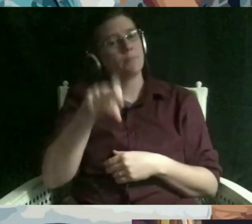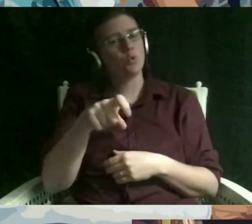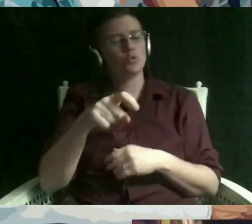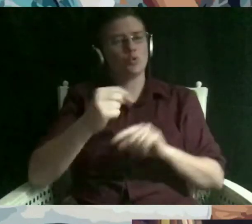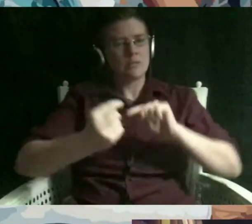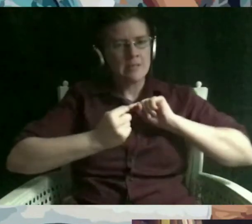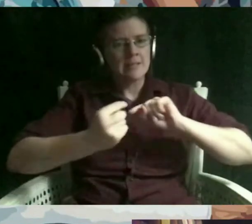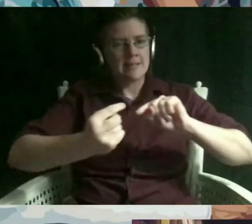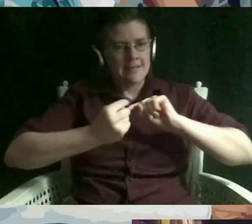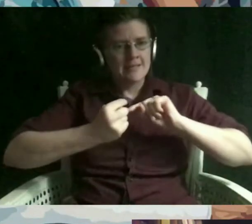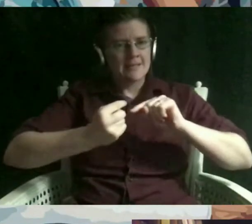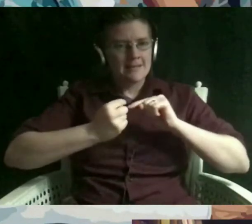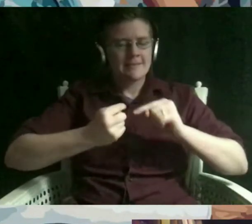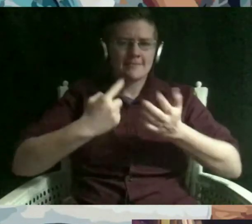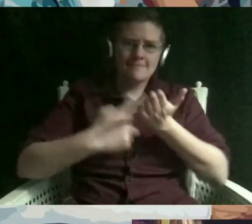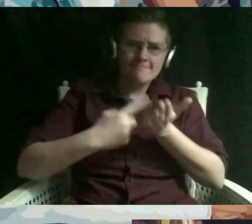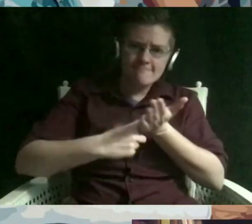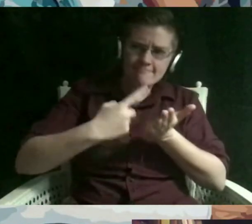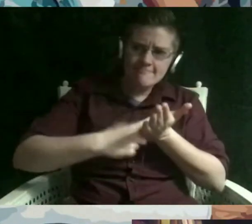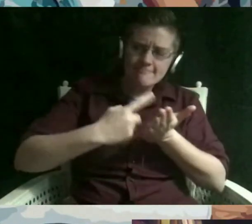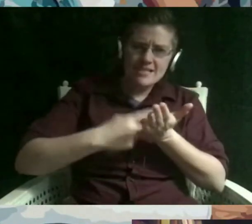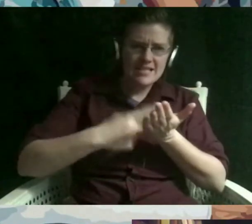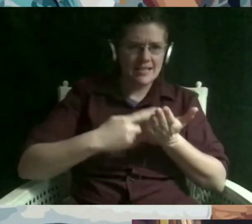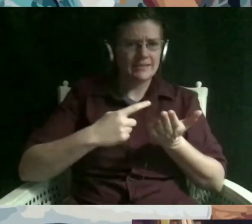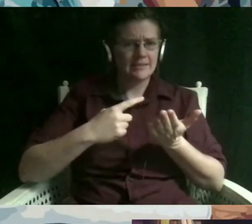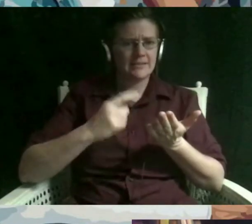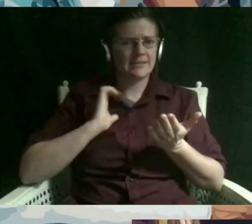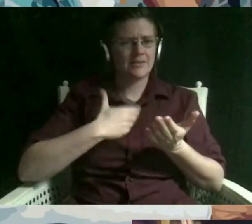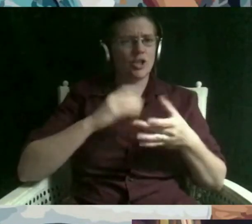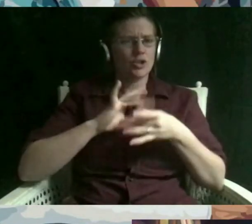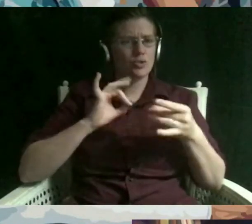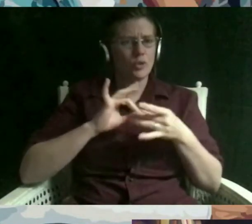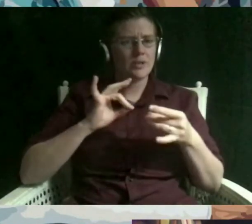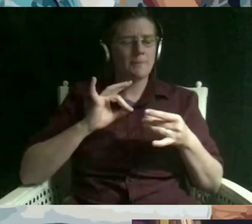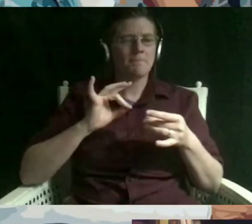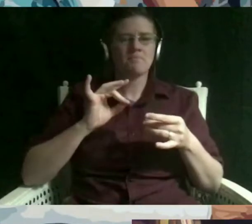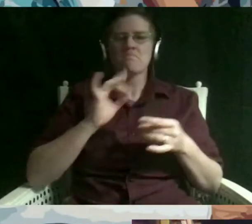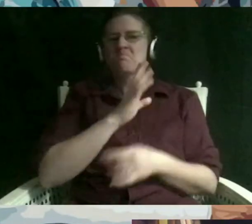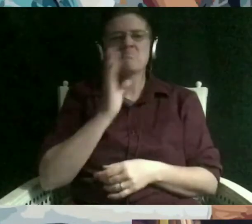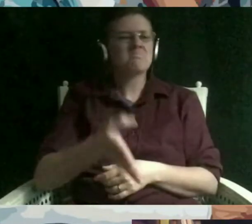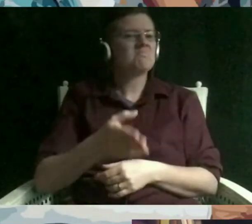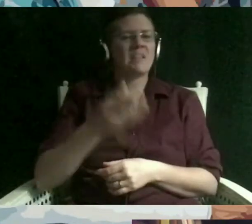feel like i'm being told what to believe but i'm given a toolkit to understand it for myself